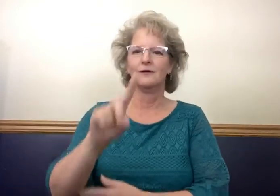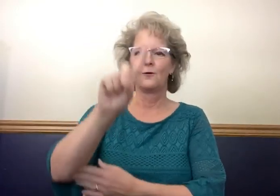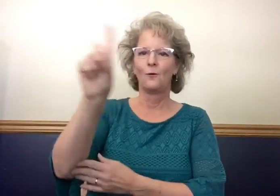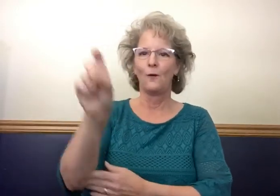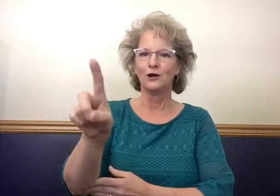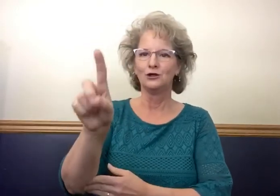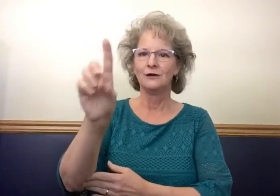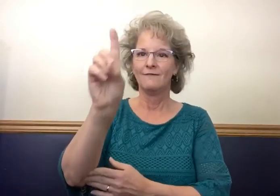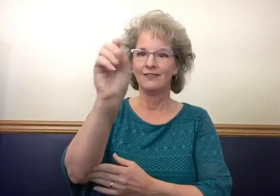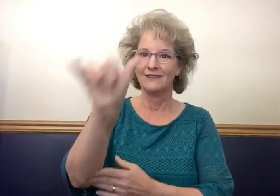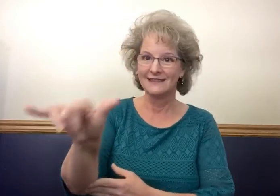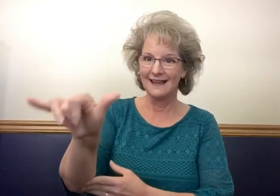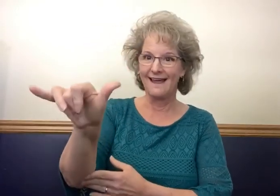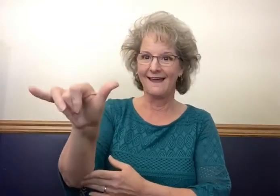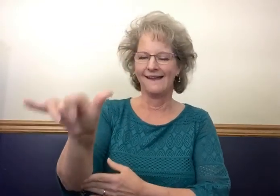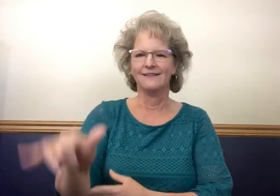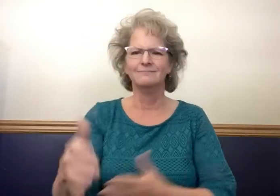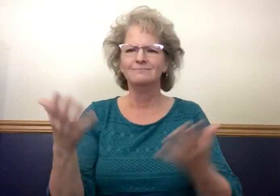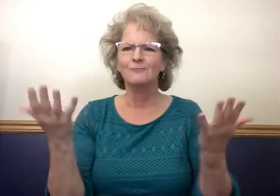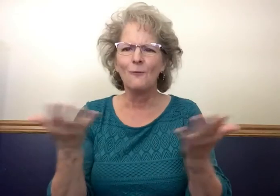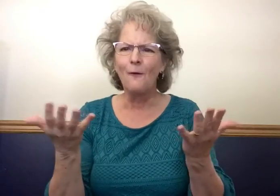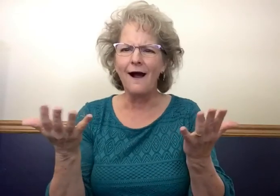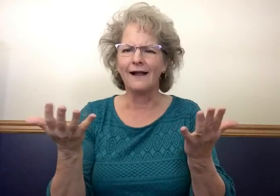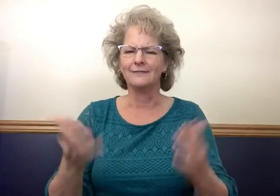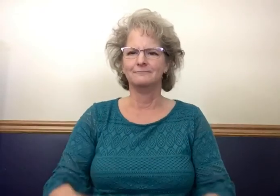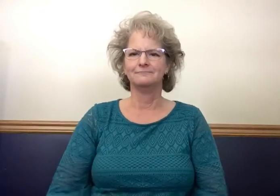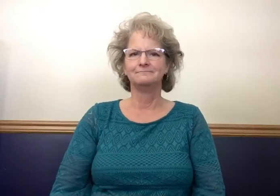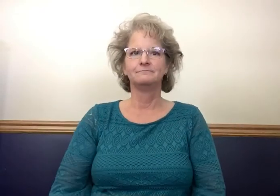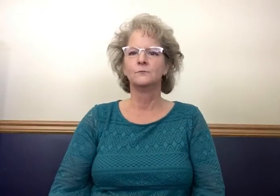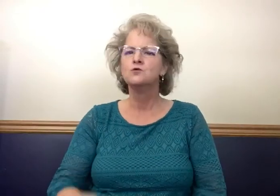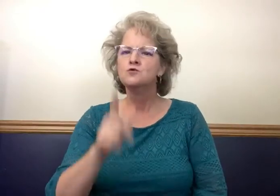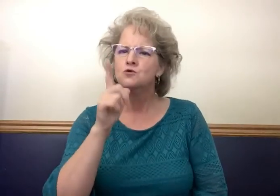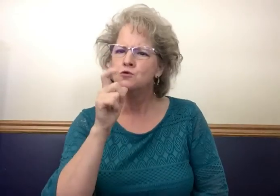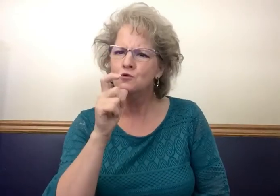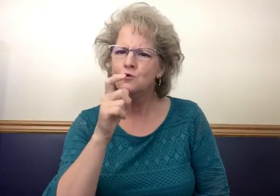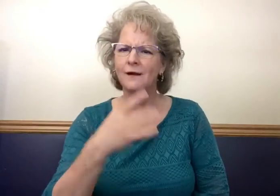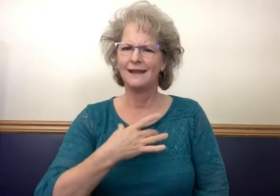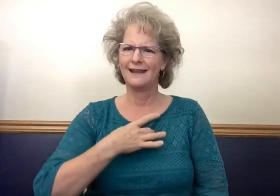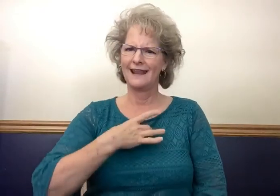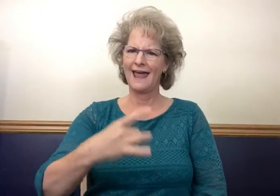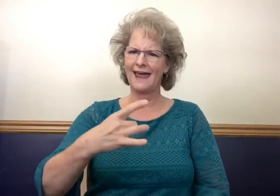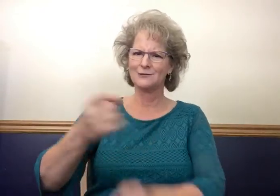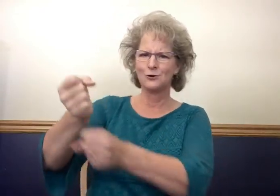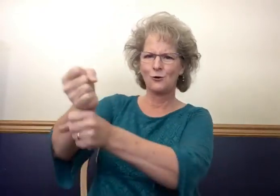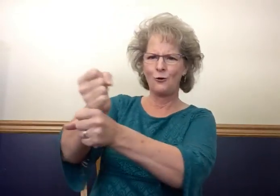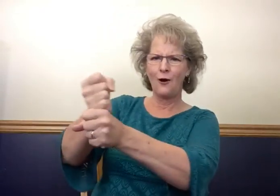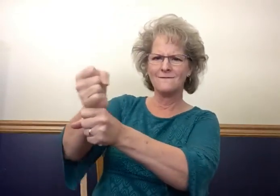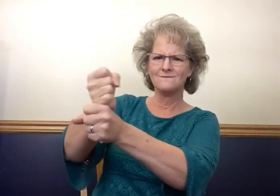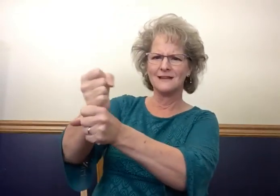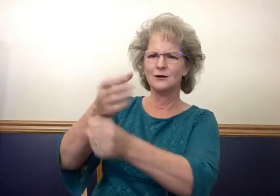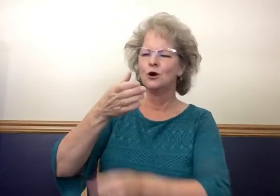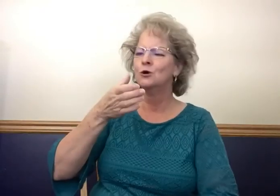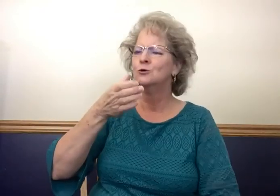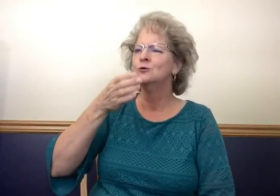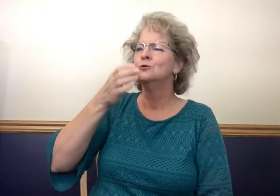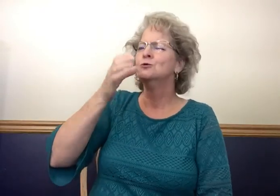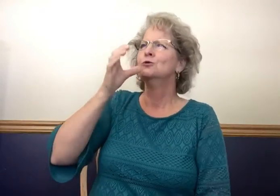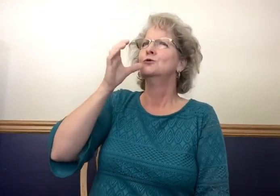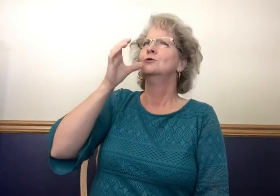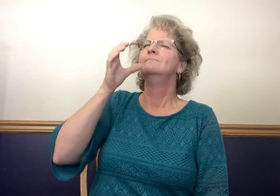the question of the day? What??? Who likes coffee? I like drinking coffee